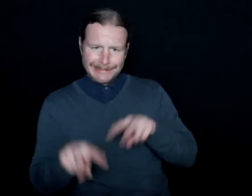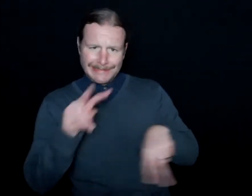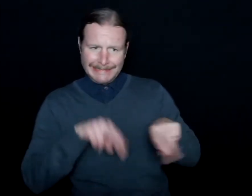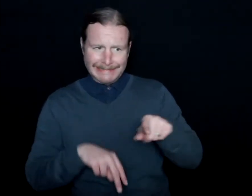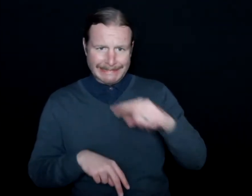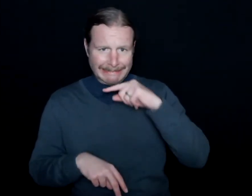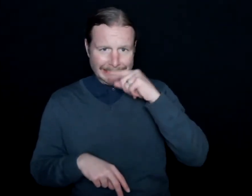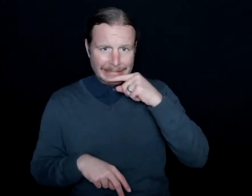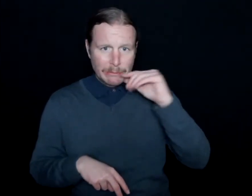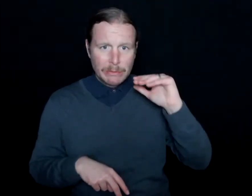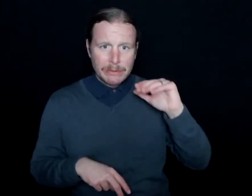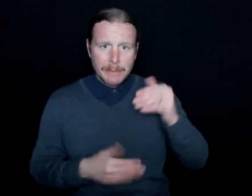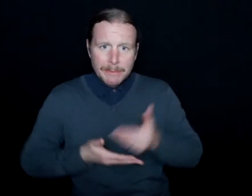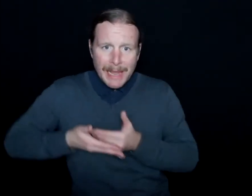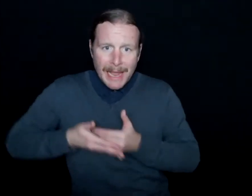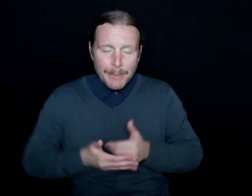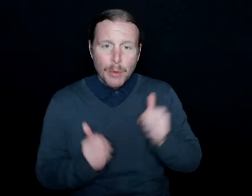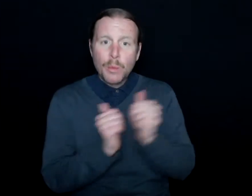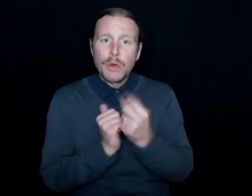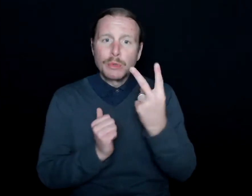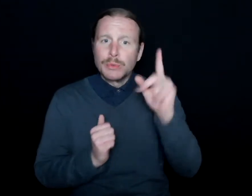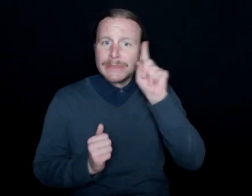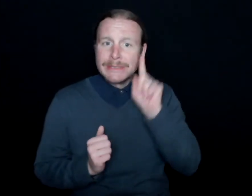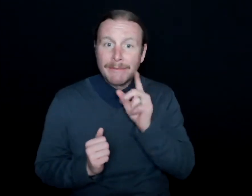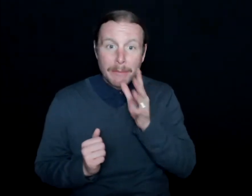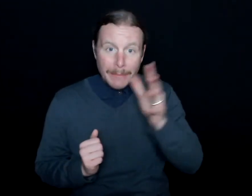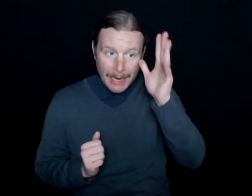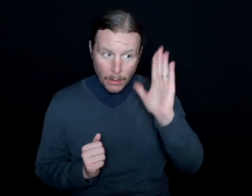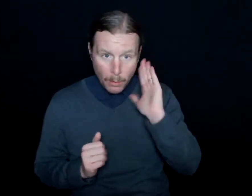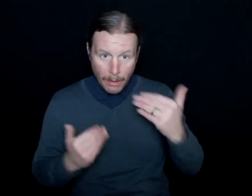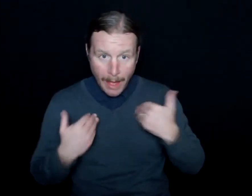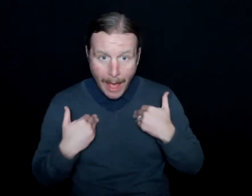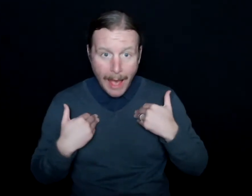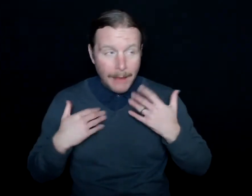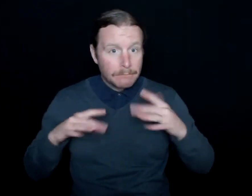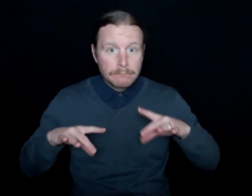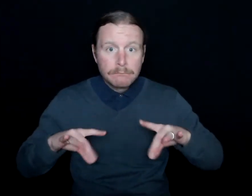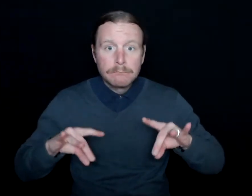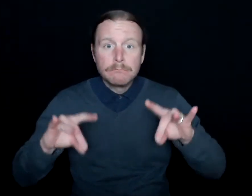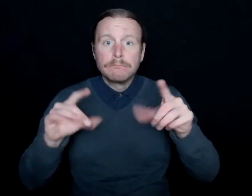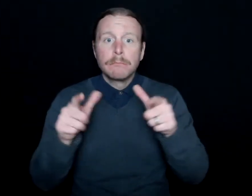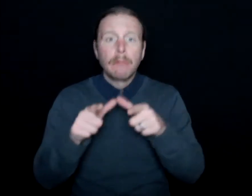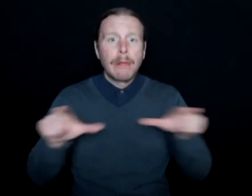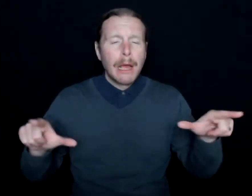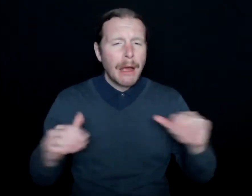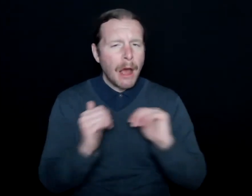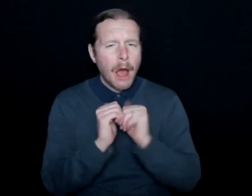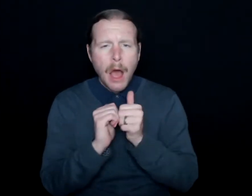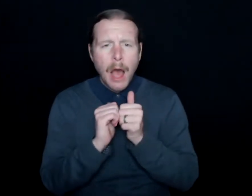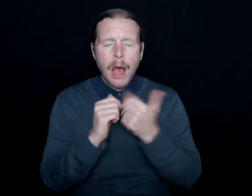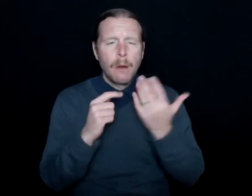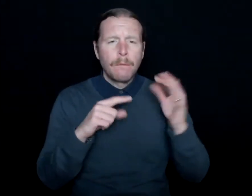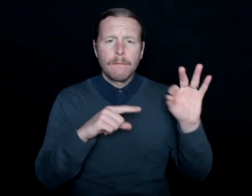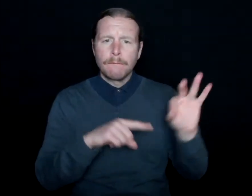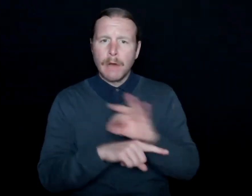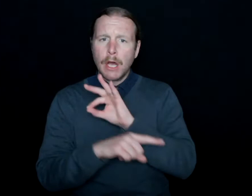was born to two deaf parents. Was he going to acquire language? How was he going to function as a normal person?